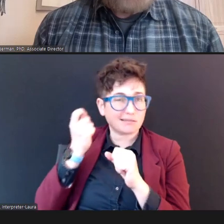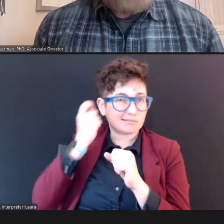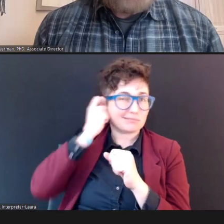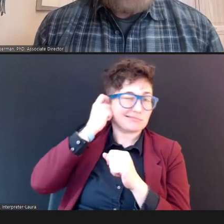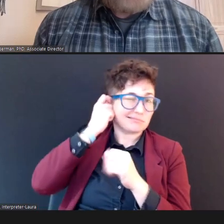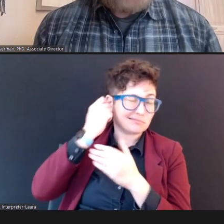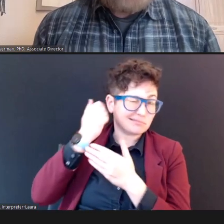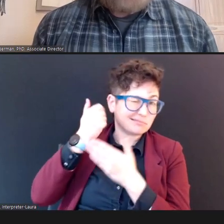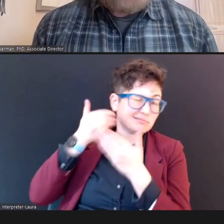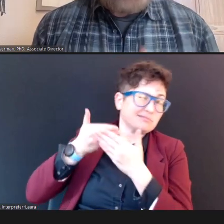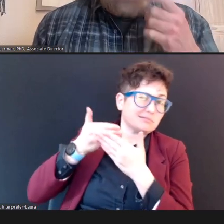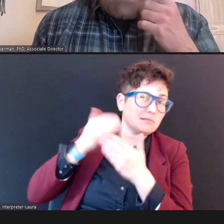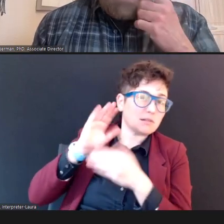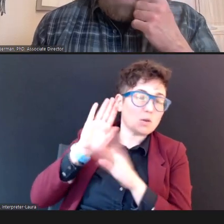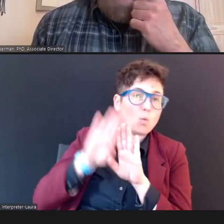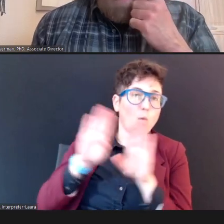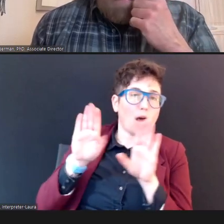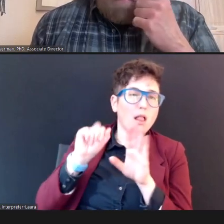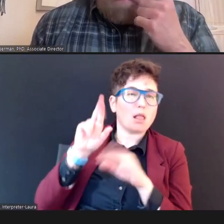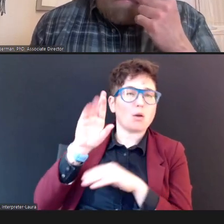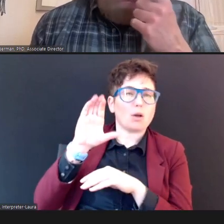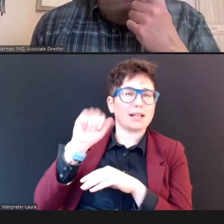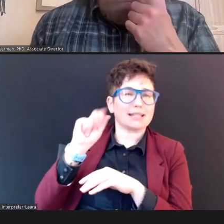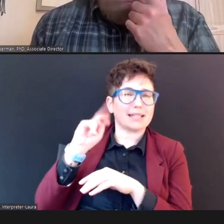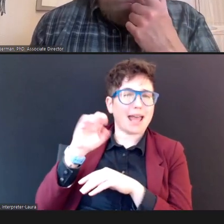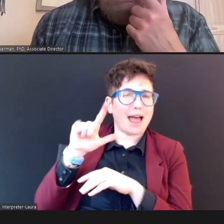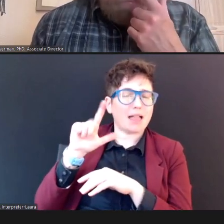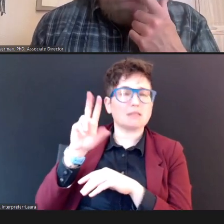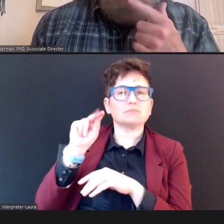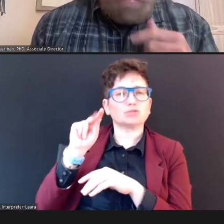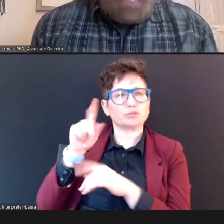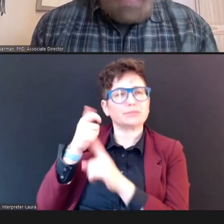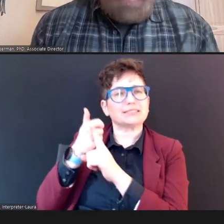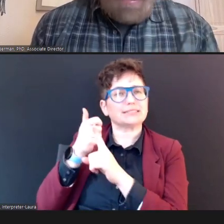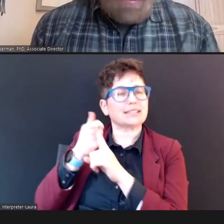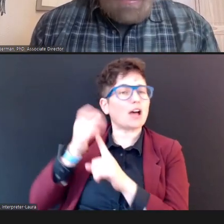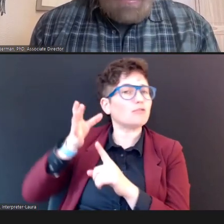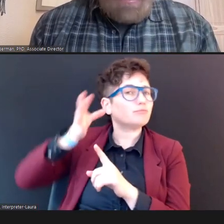they are made to be self-seating, and so, it's -- it needs to fit in